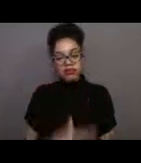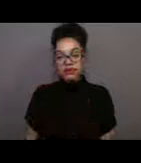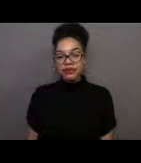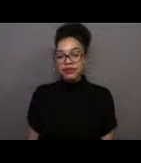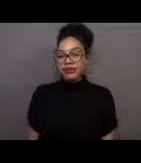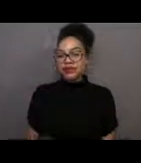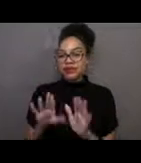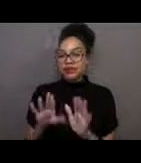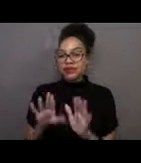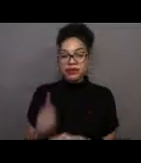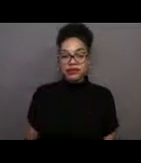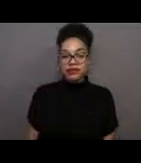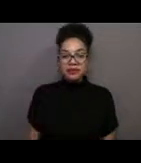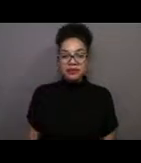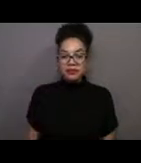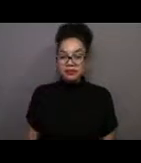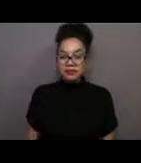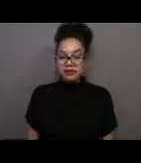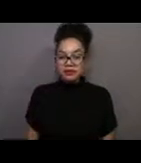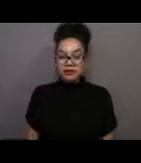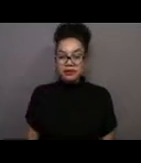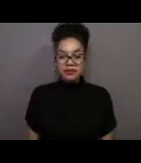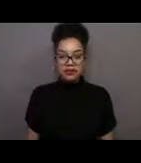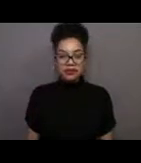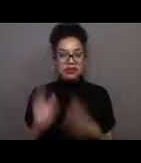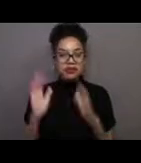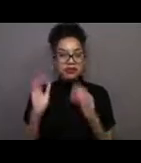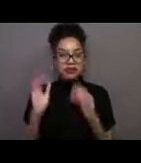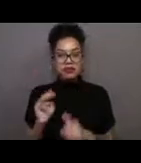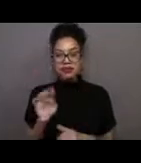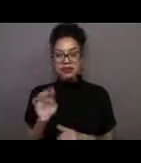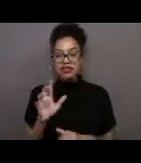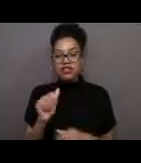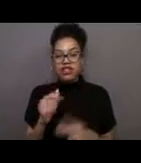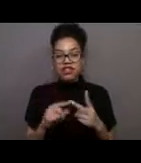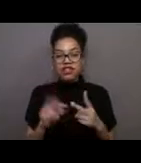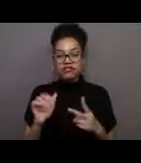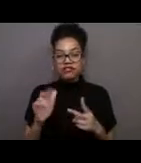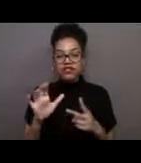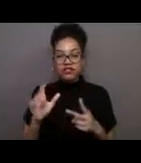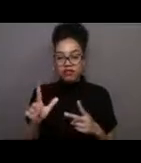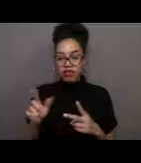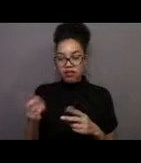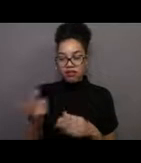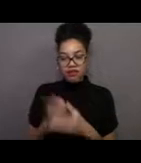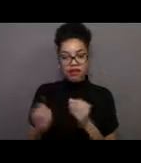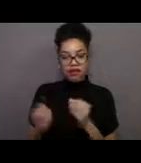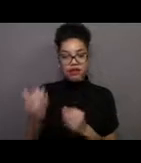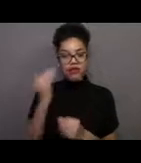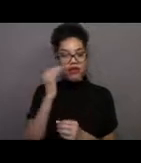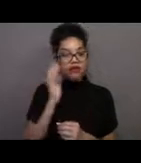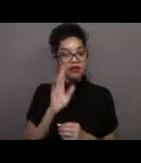Let's see, Maria and Rachel both want to know if kelp are plants.